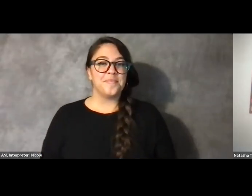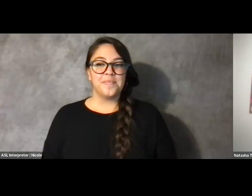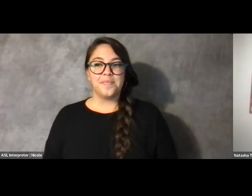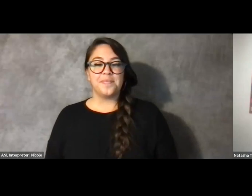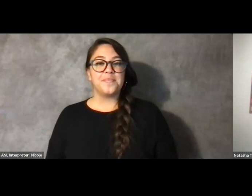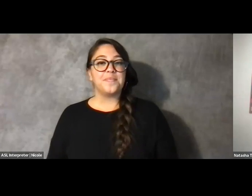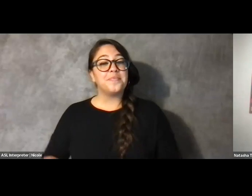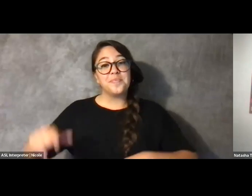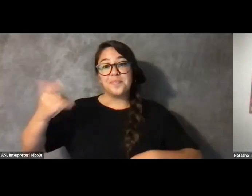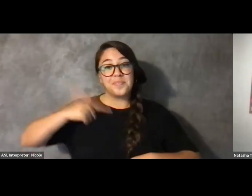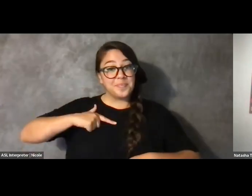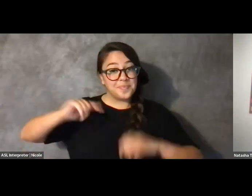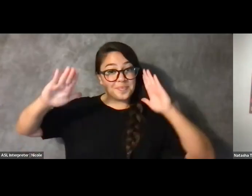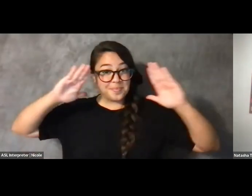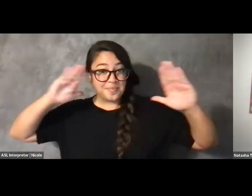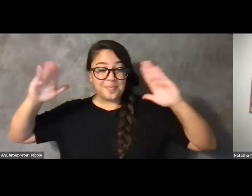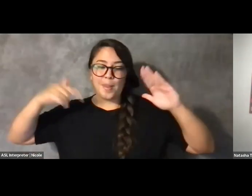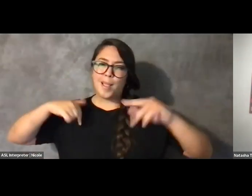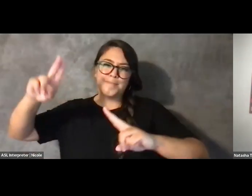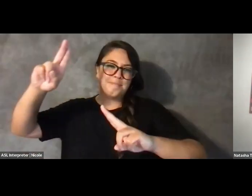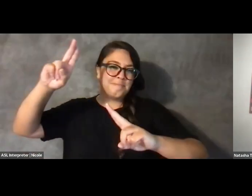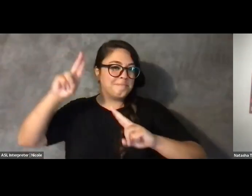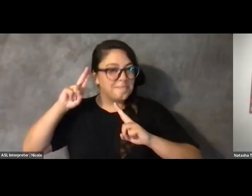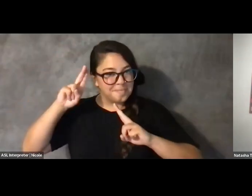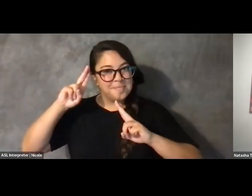Hello, everyone. I'm honored to be kicking us off.